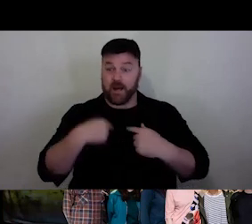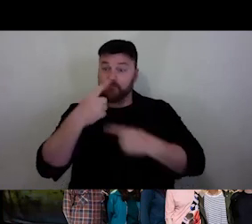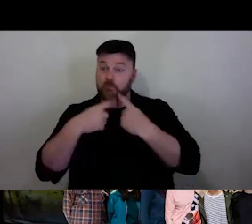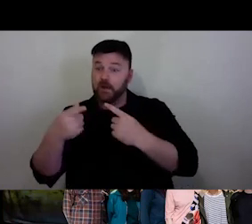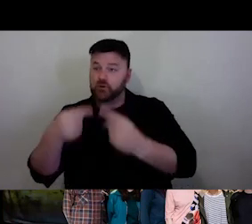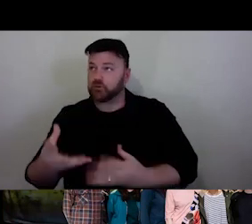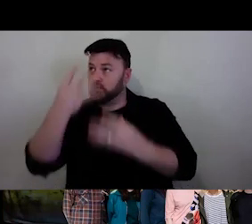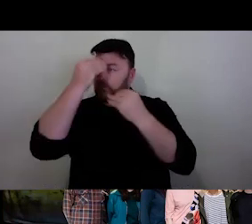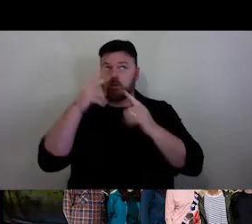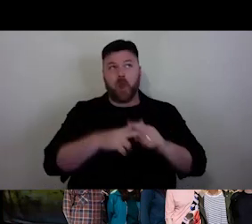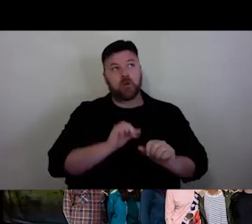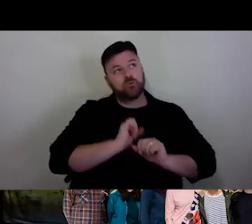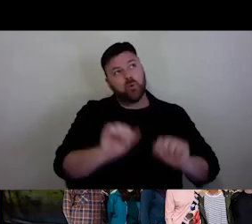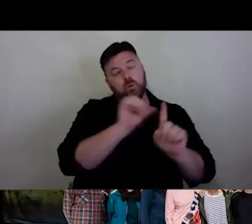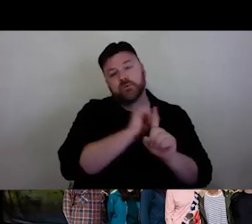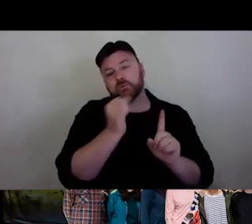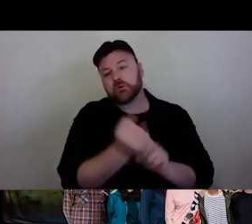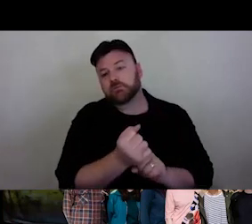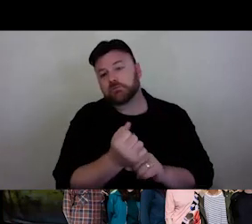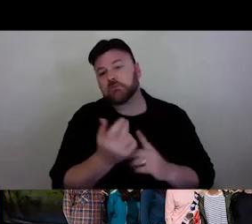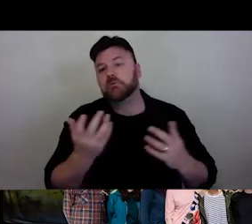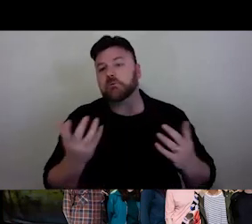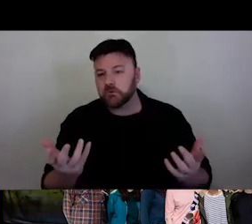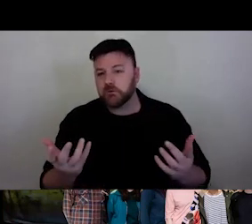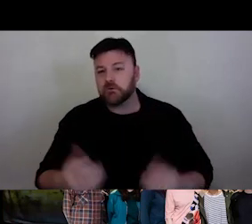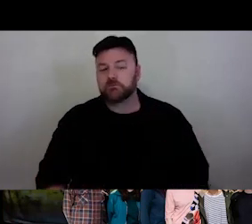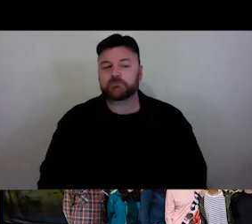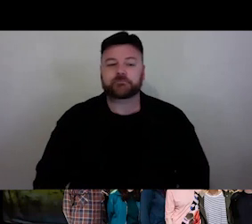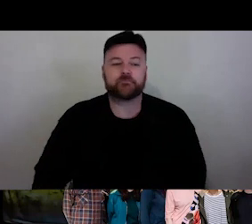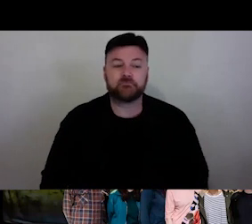Yeah, so like that Meryl Streep movie, it is complicated.